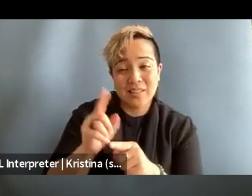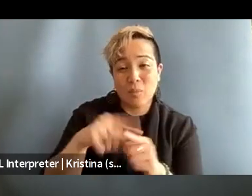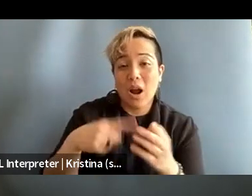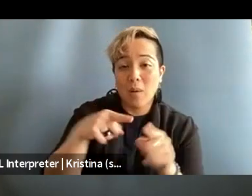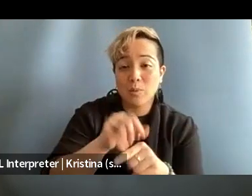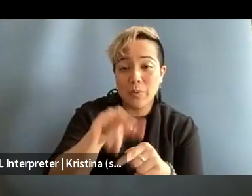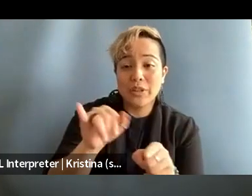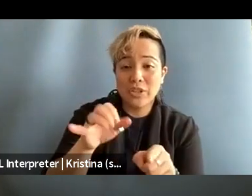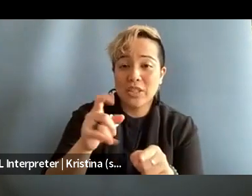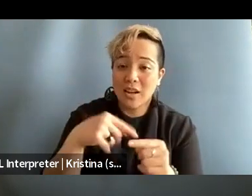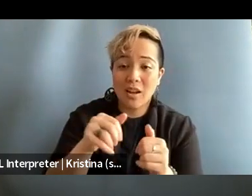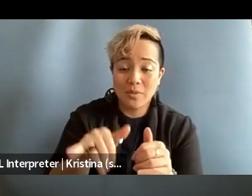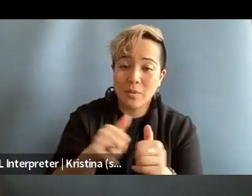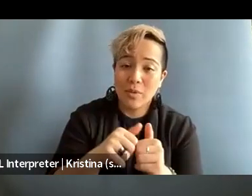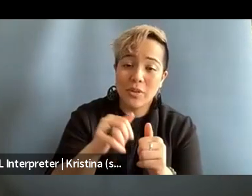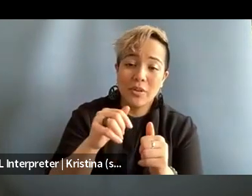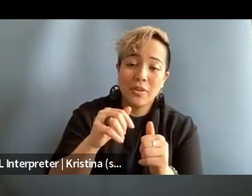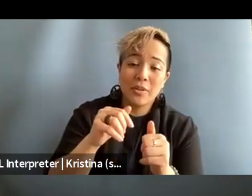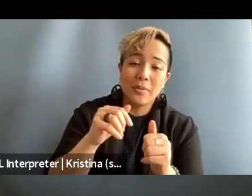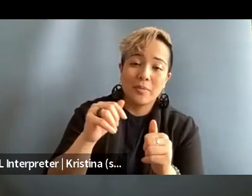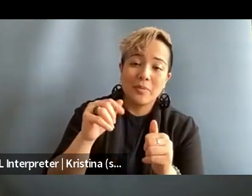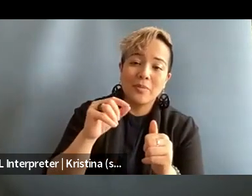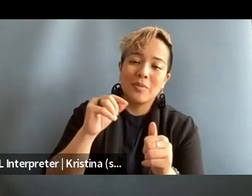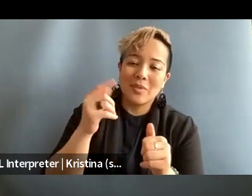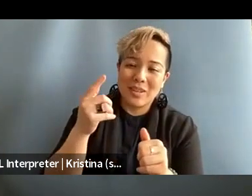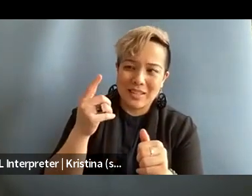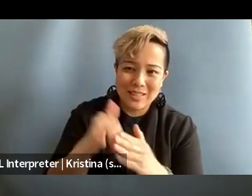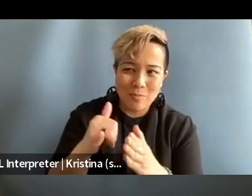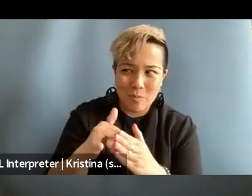online abuse is inevitable at this point.